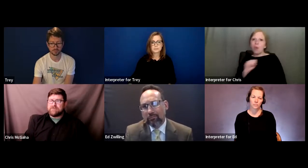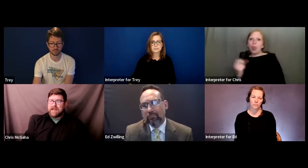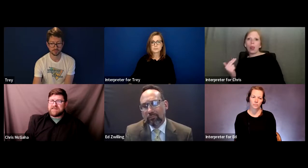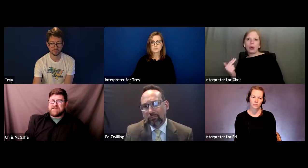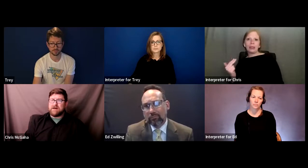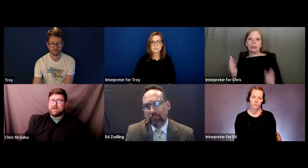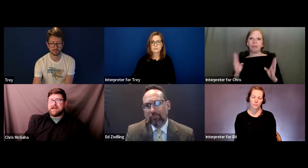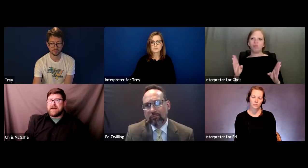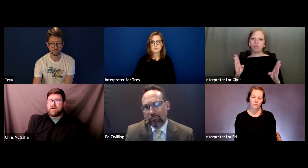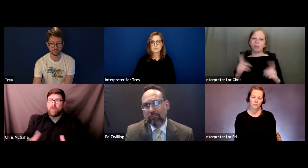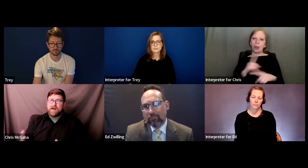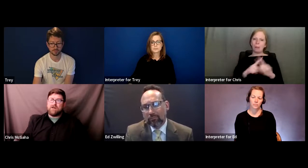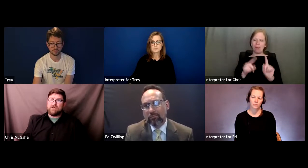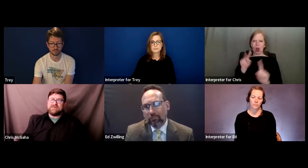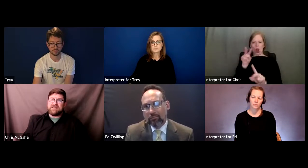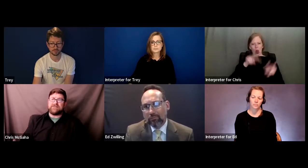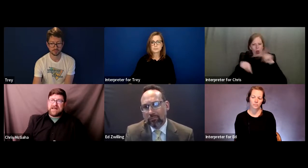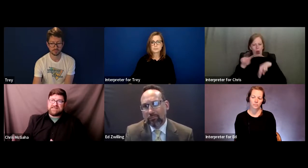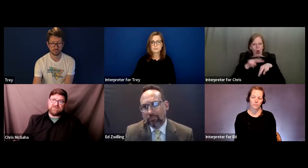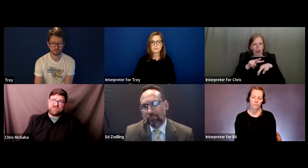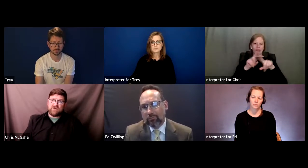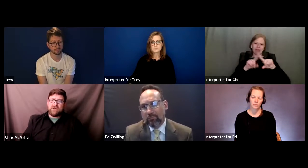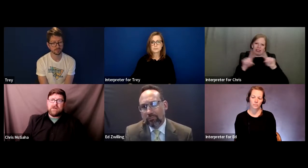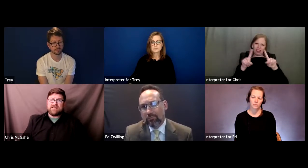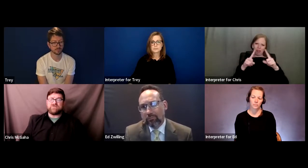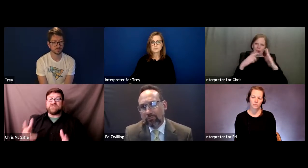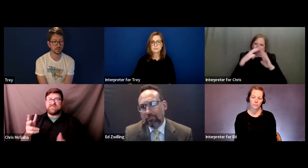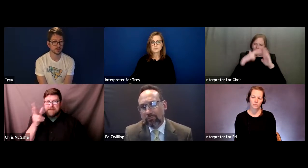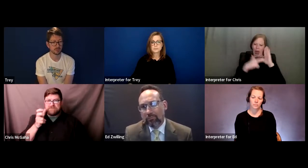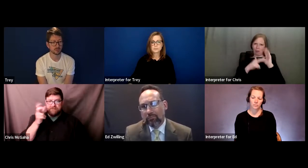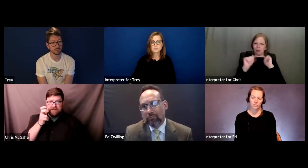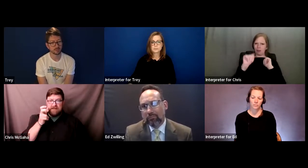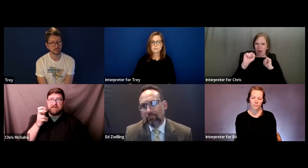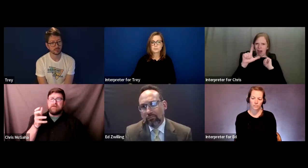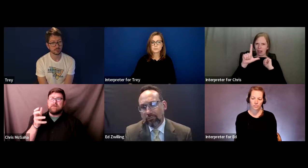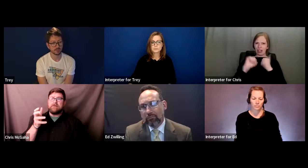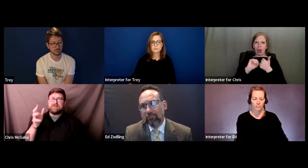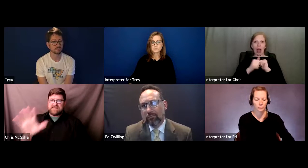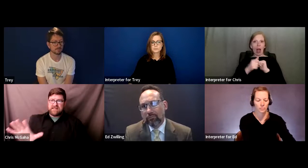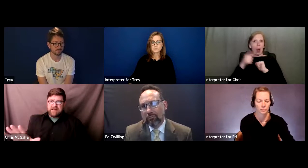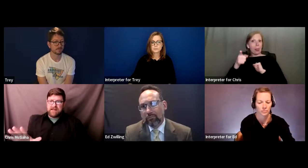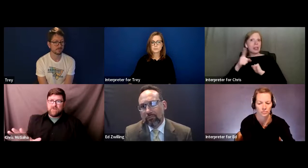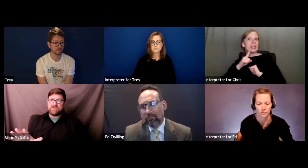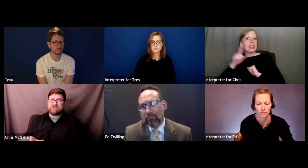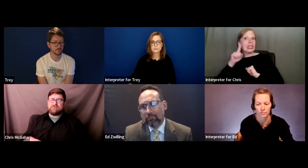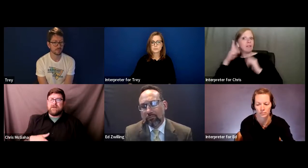ASL and how well that Deaf student is receptively seeing that language.